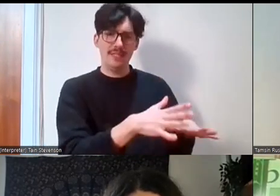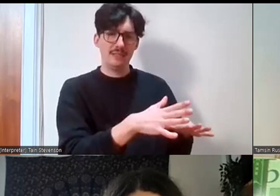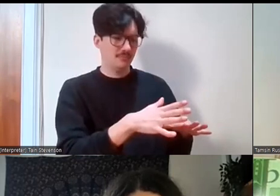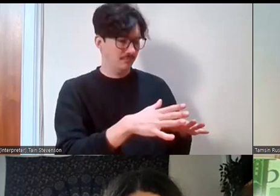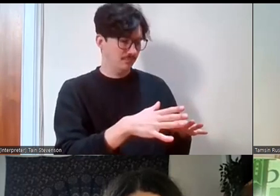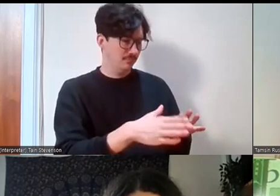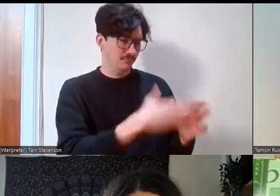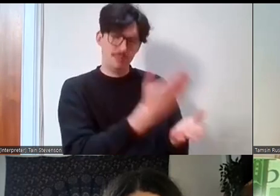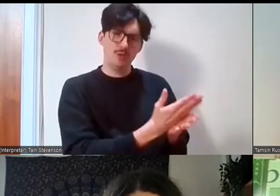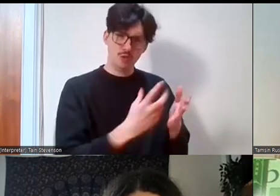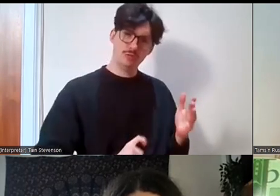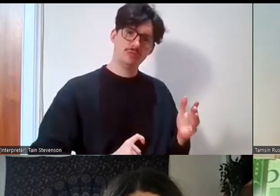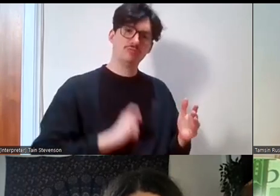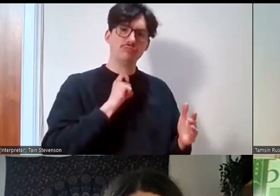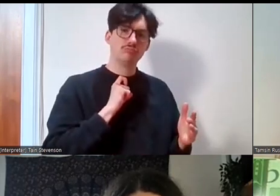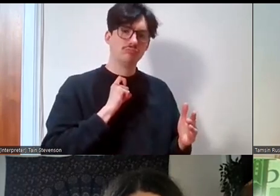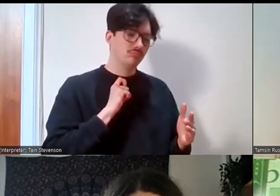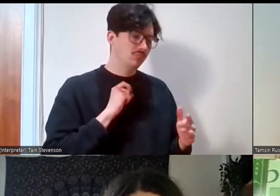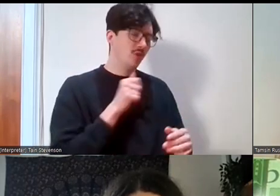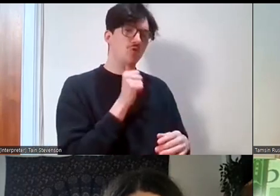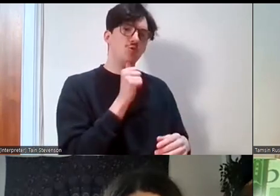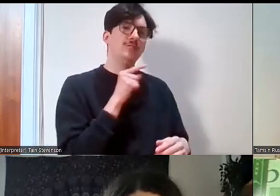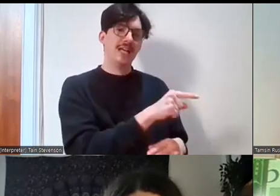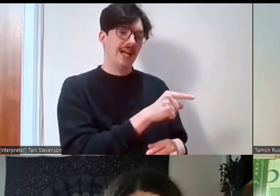and use that mentality and those approaches to how I work,